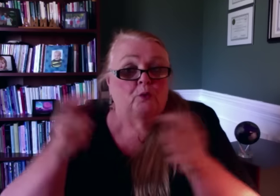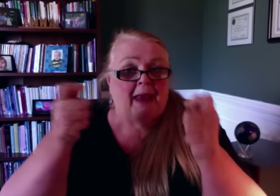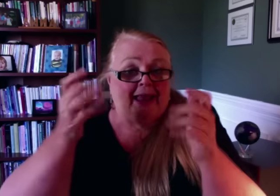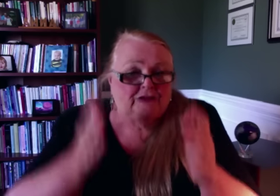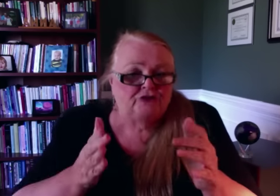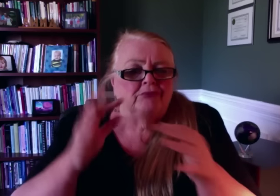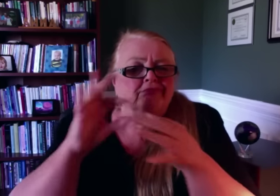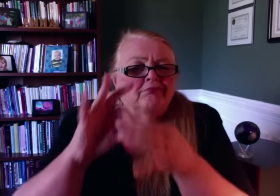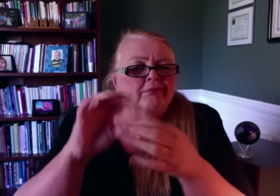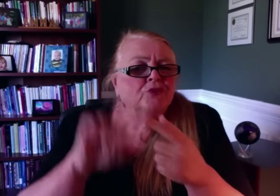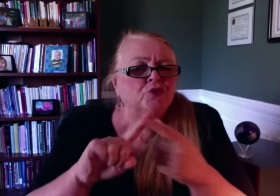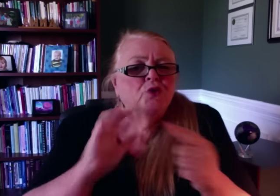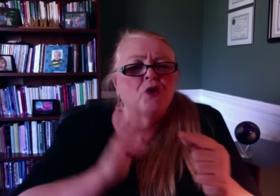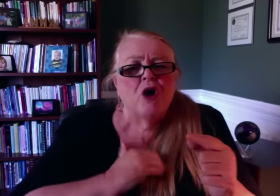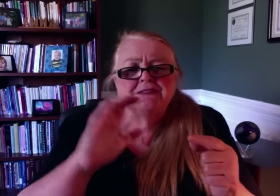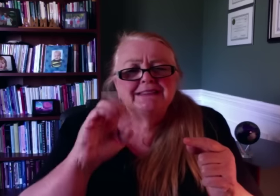Coordinator to Manager.